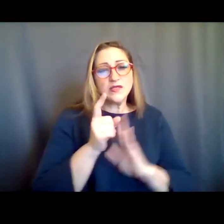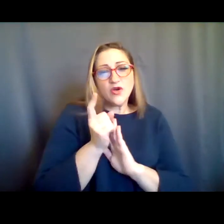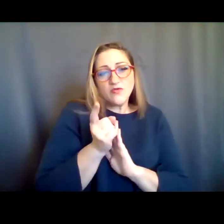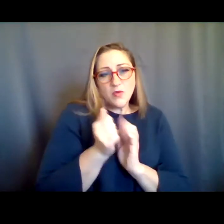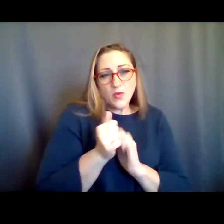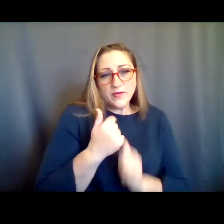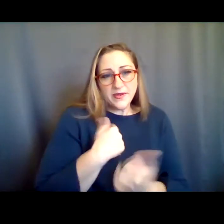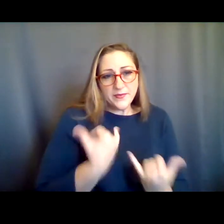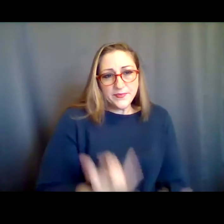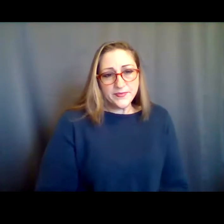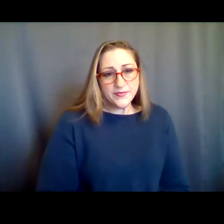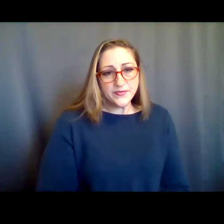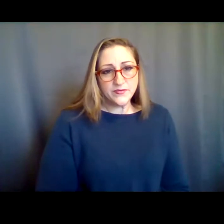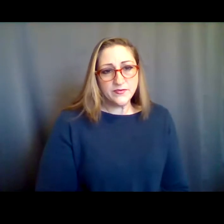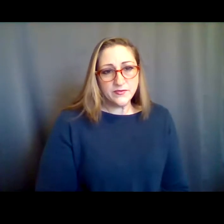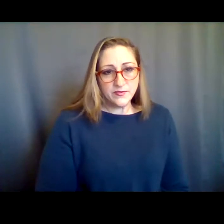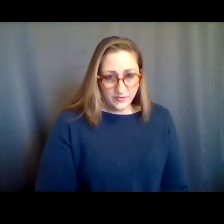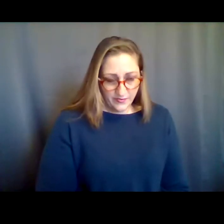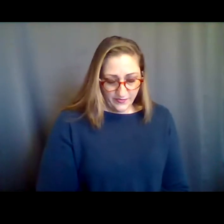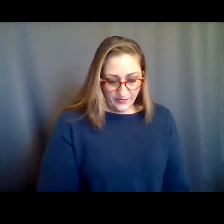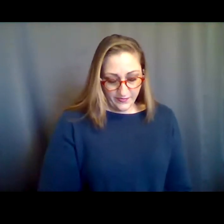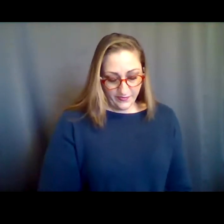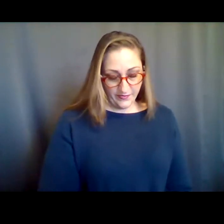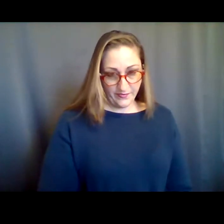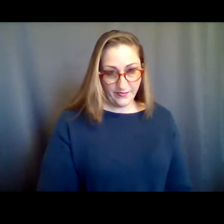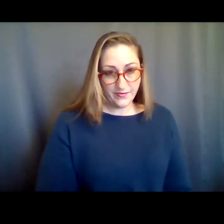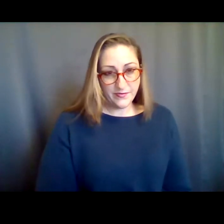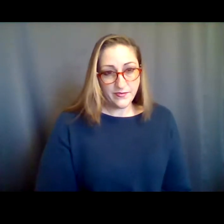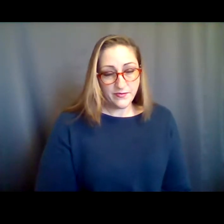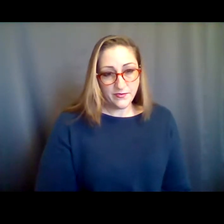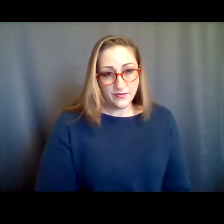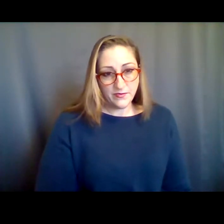now.